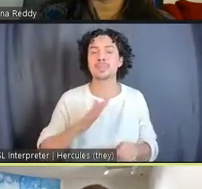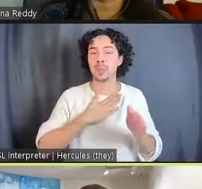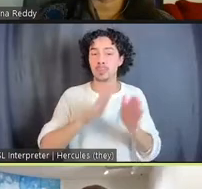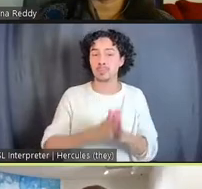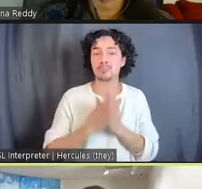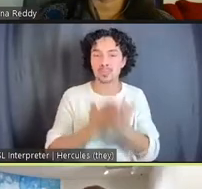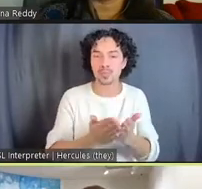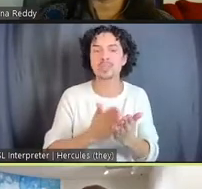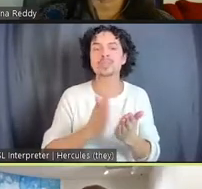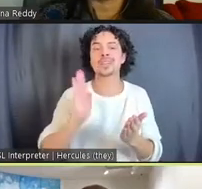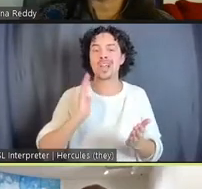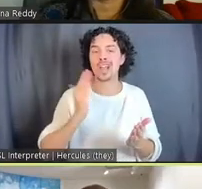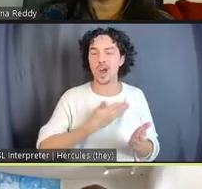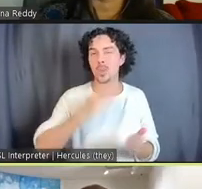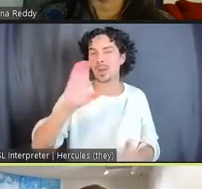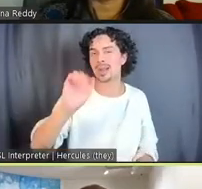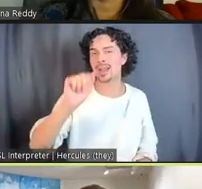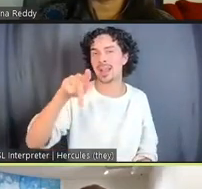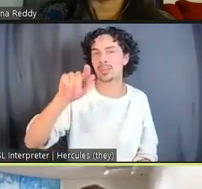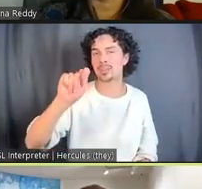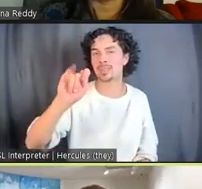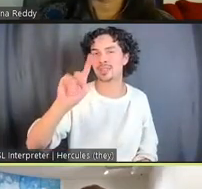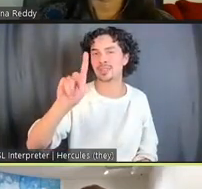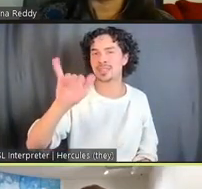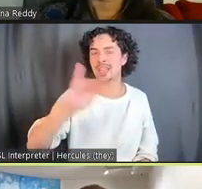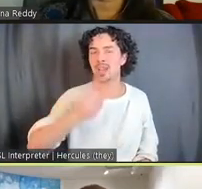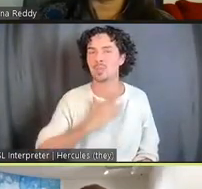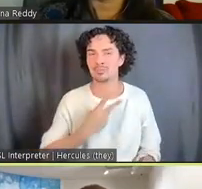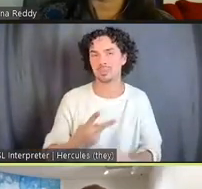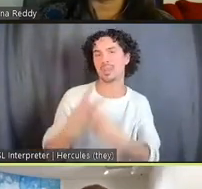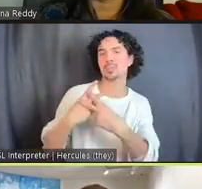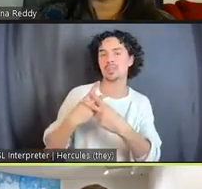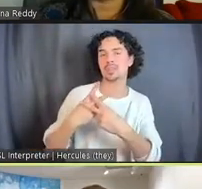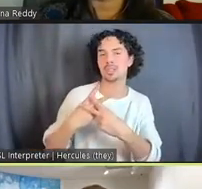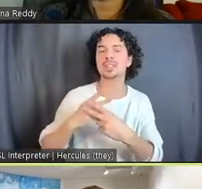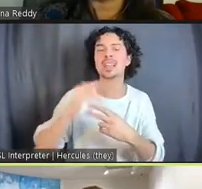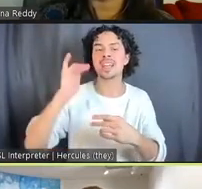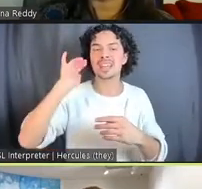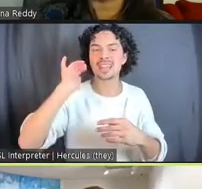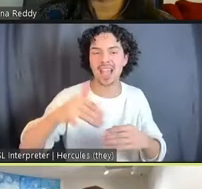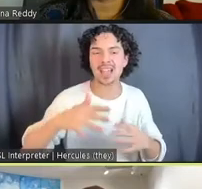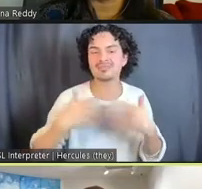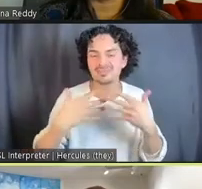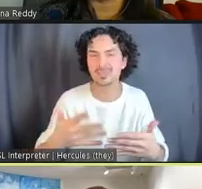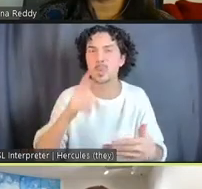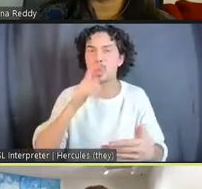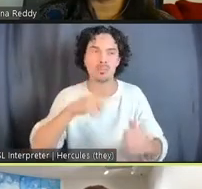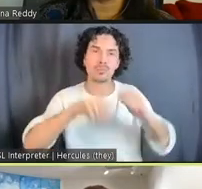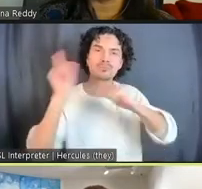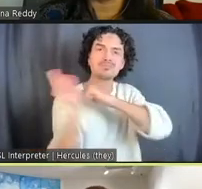other ways of inhabiting life and being in conversation with people, and belonging, and recognition.